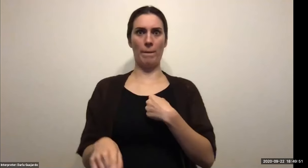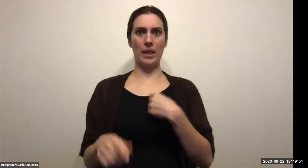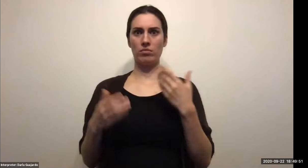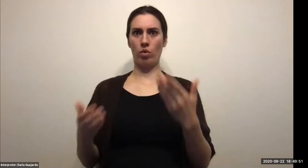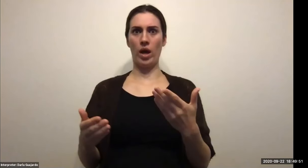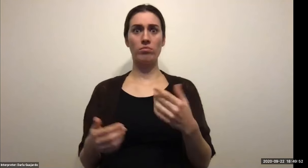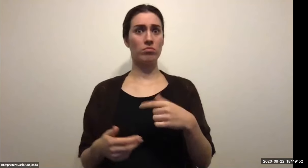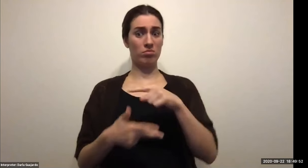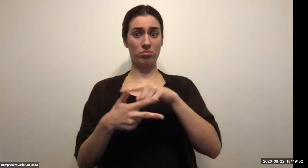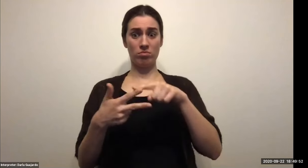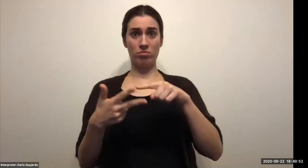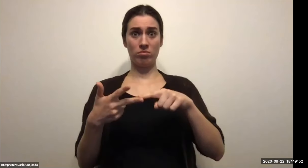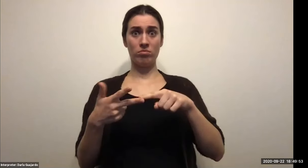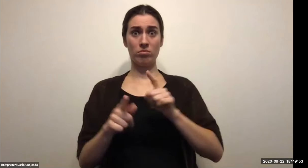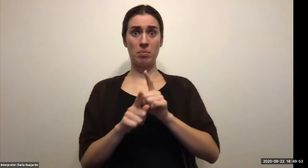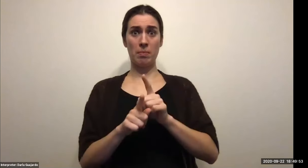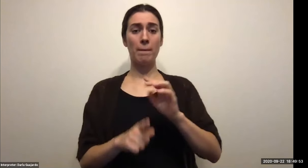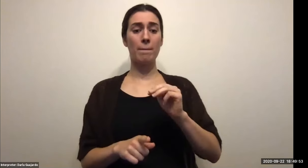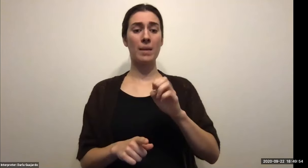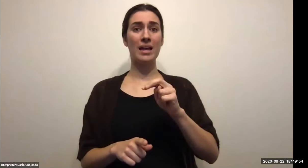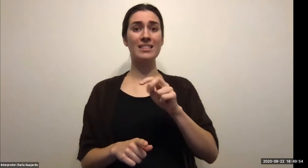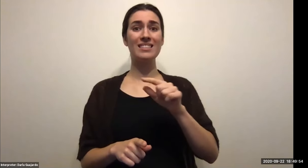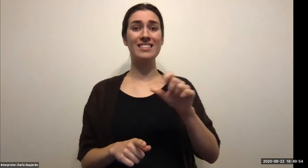Keith Wolling: Virginia, Maryland. Long Island and Boston